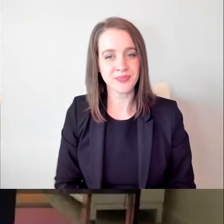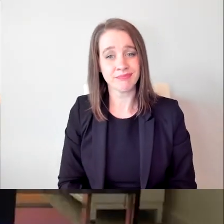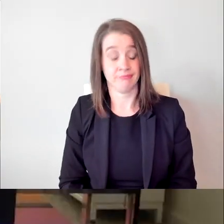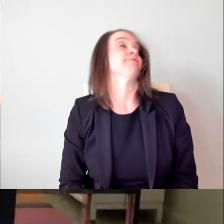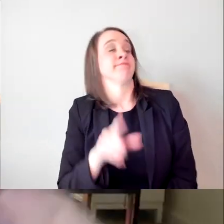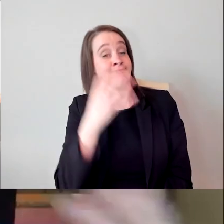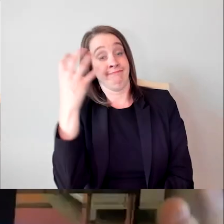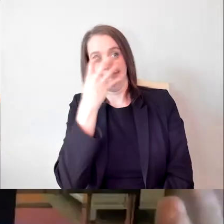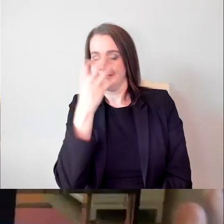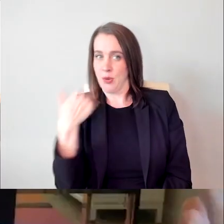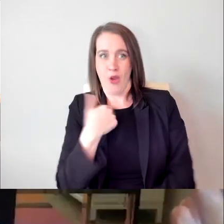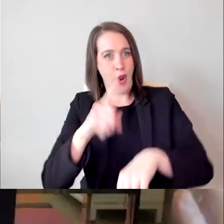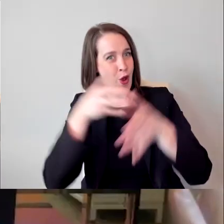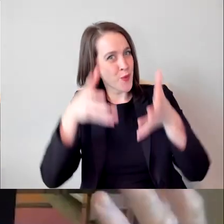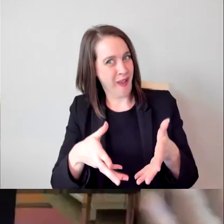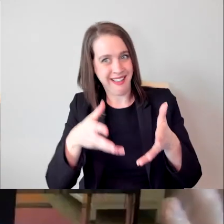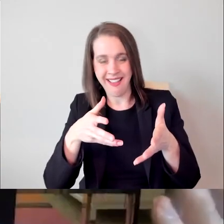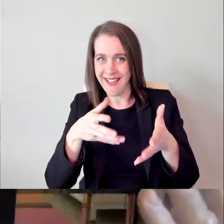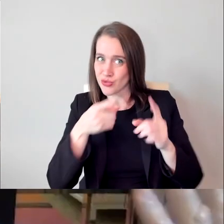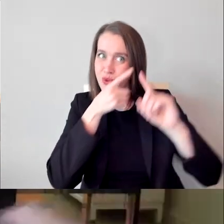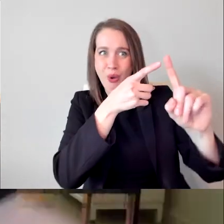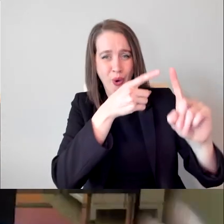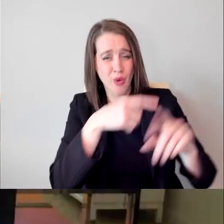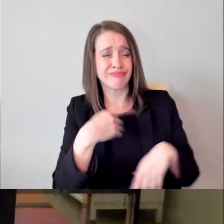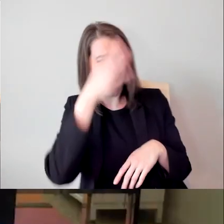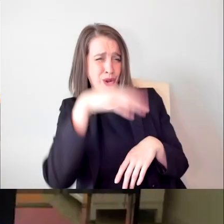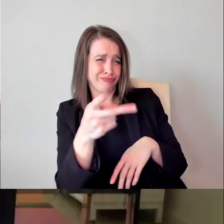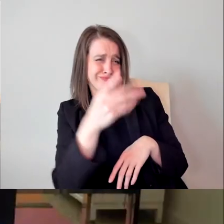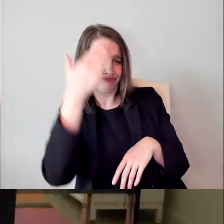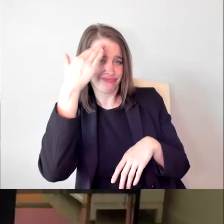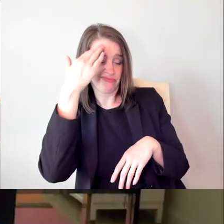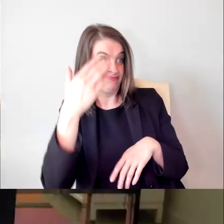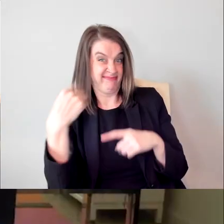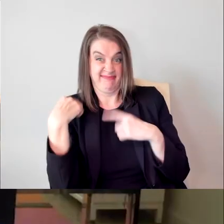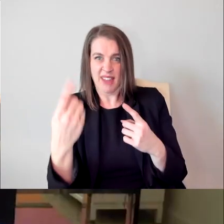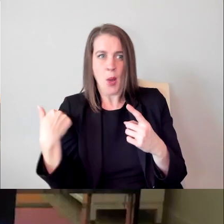because for the longest time as you both know, I'm sure we have not been included in the diversity discussion.